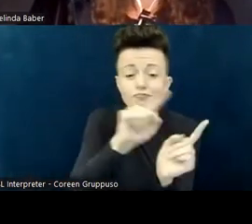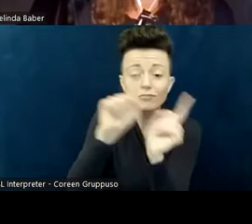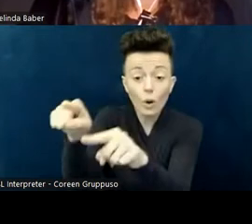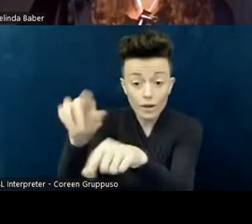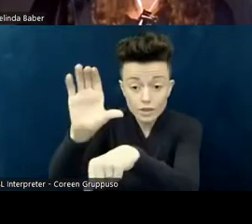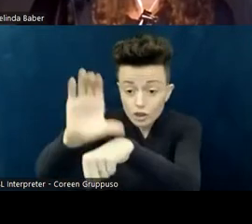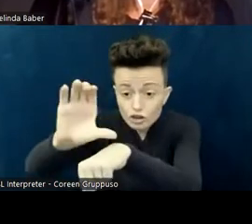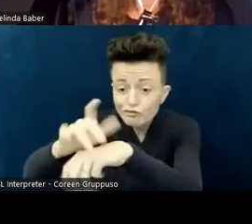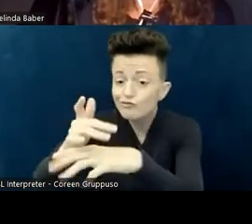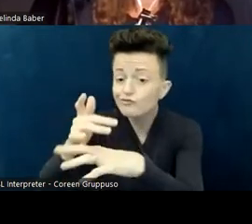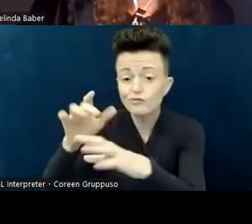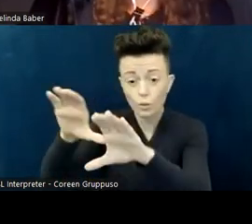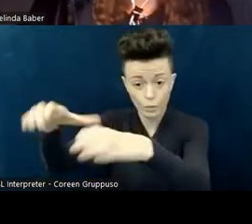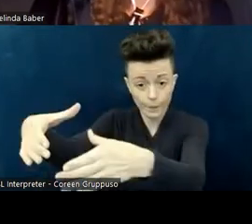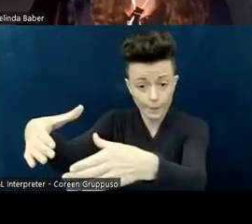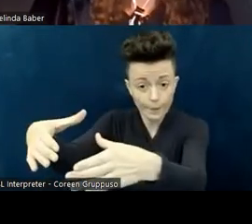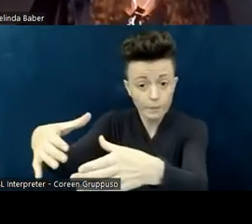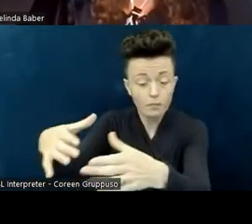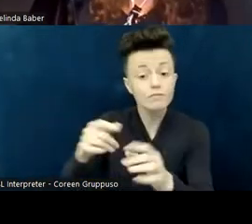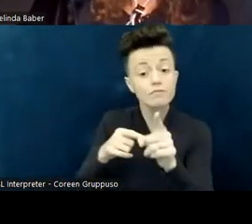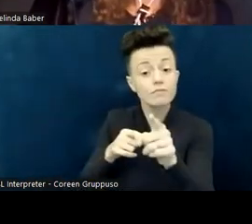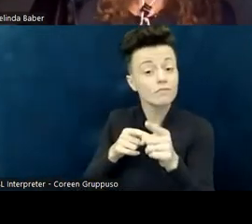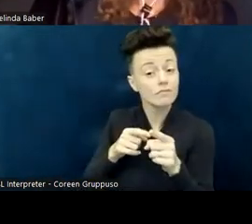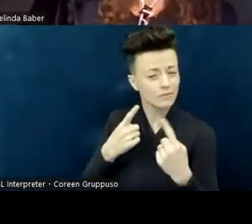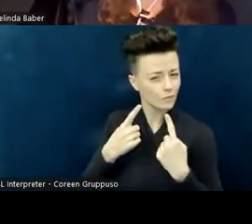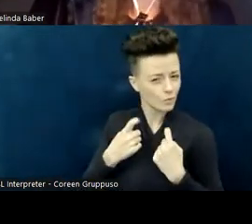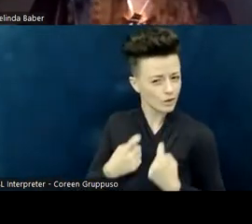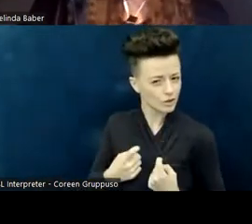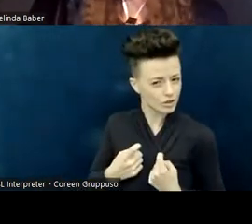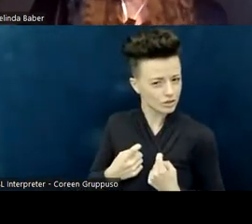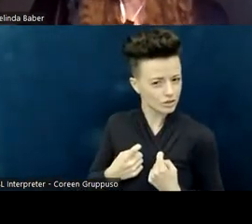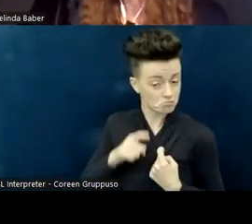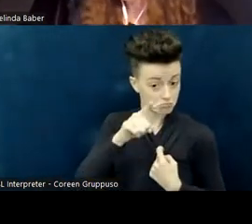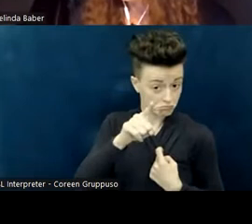and you want to ask yourself if these assumptions are true for you.